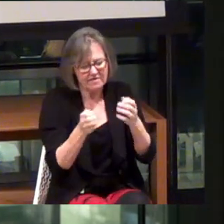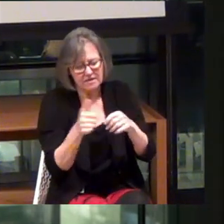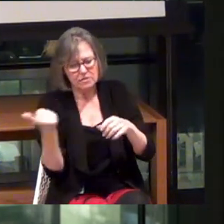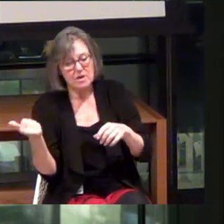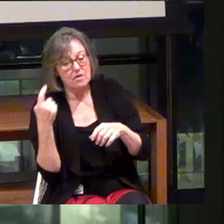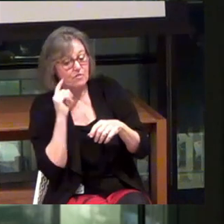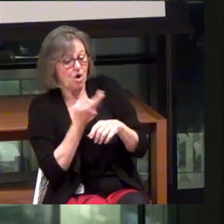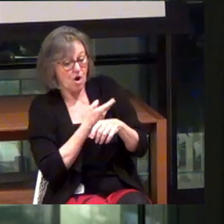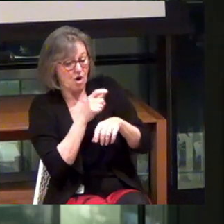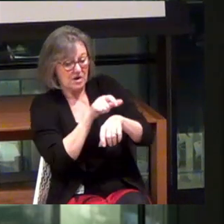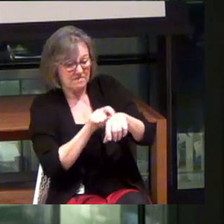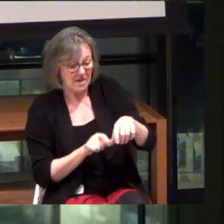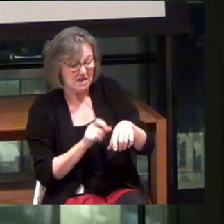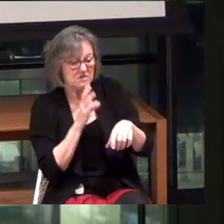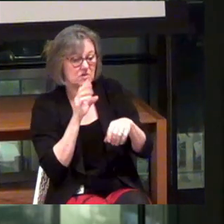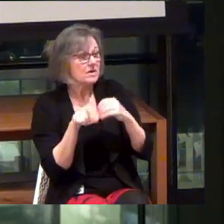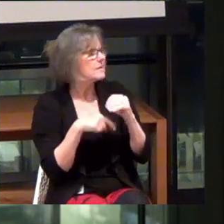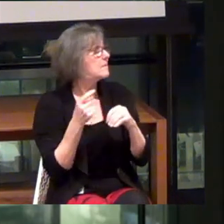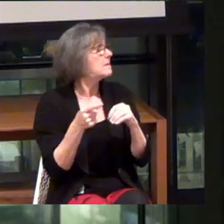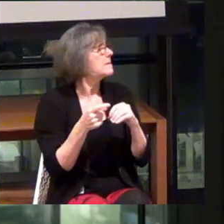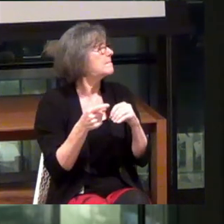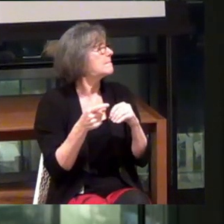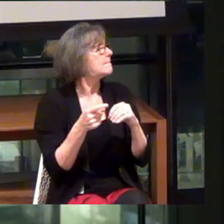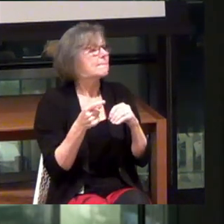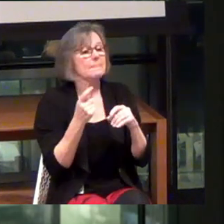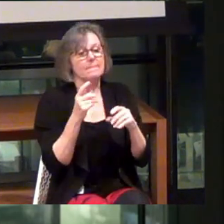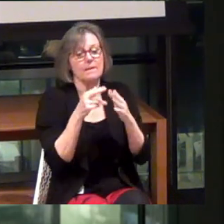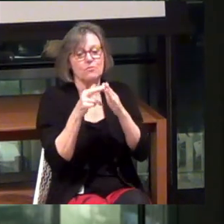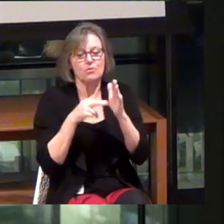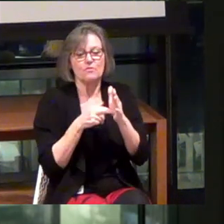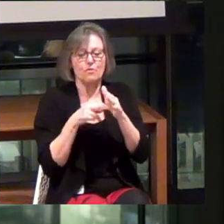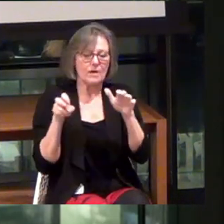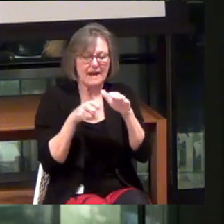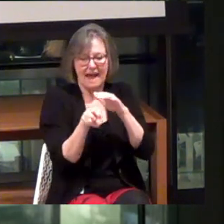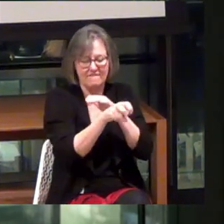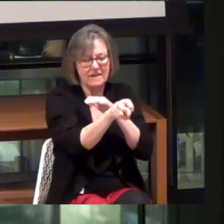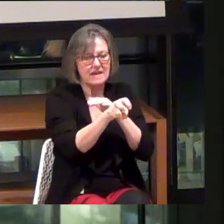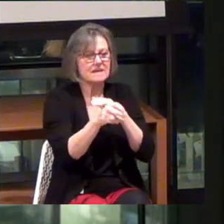But for our device, if we're talking about standards for navigating, we've built them